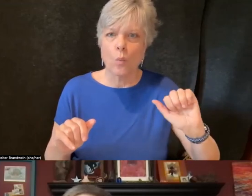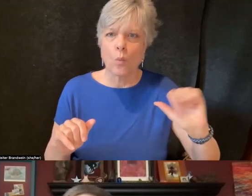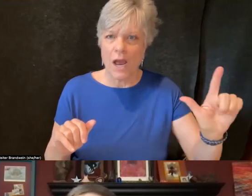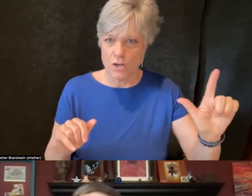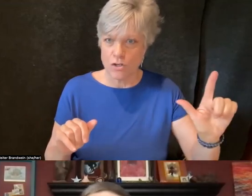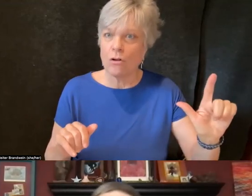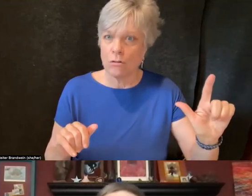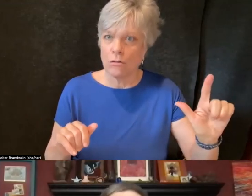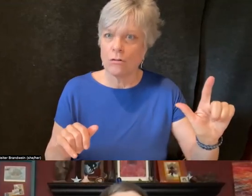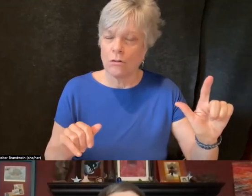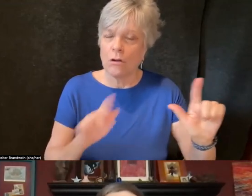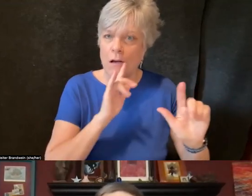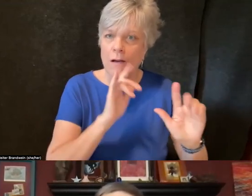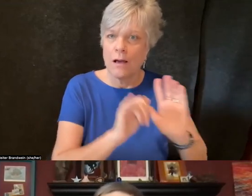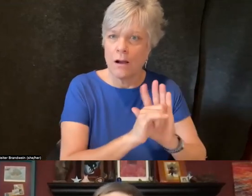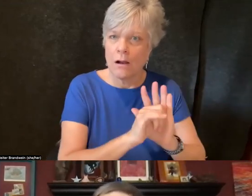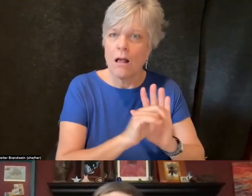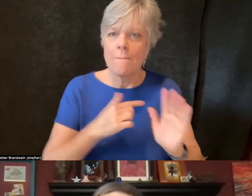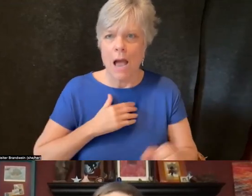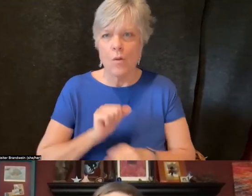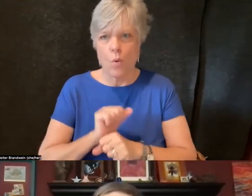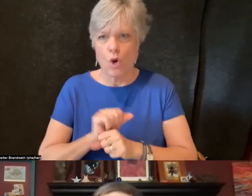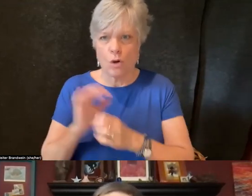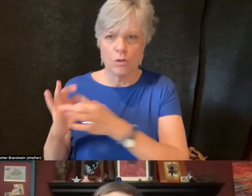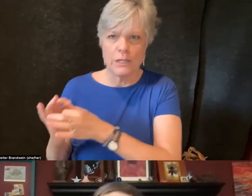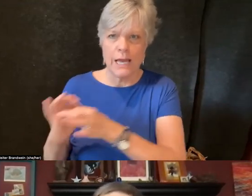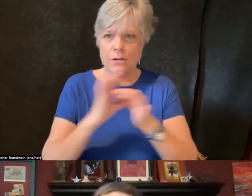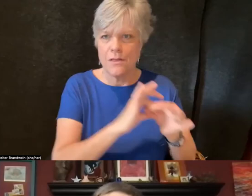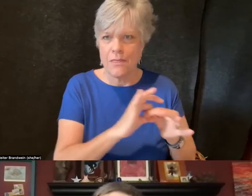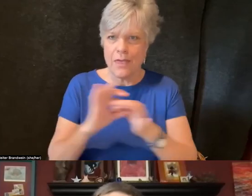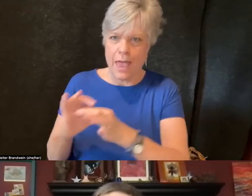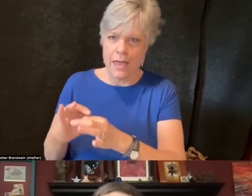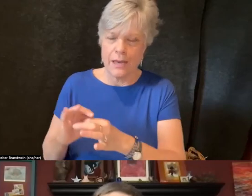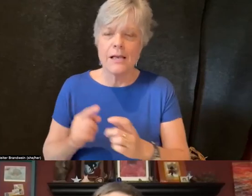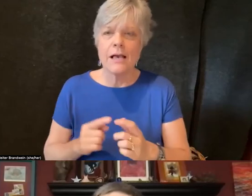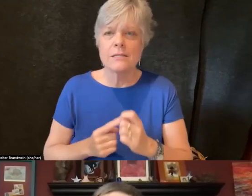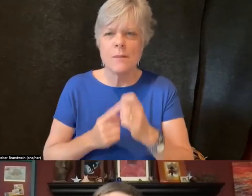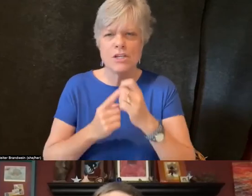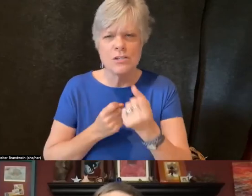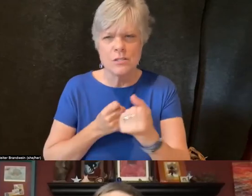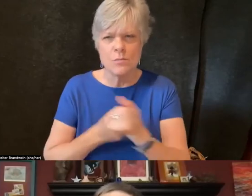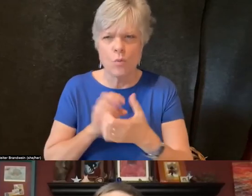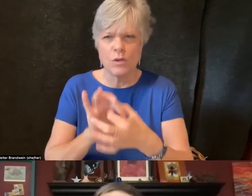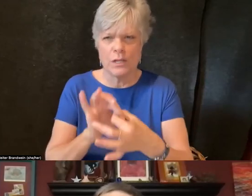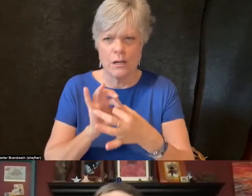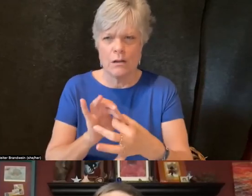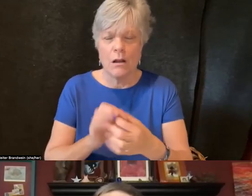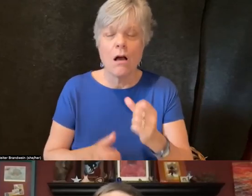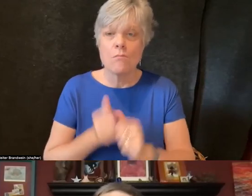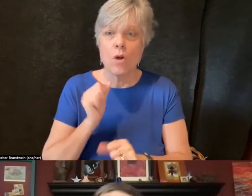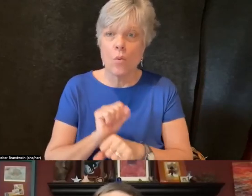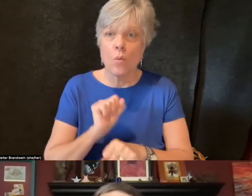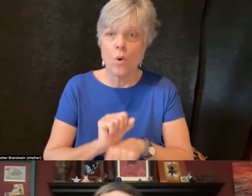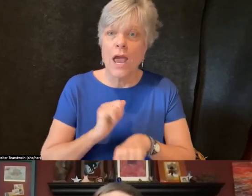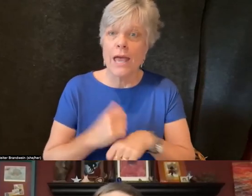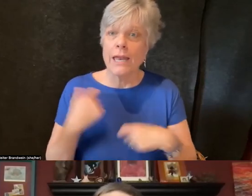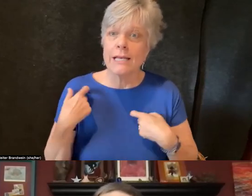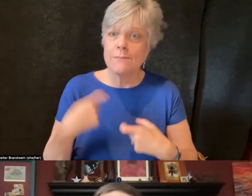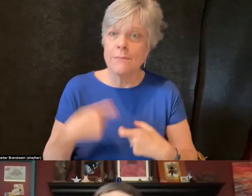specifically around support and relationships. And I'm just wondering, most of the work I do is at Hispanic serving institutions.